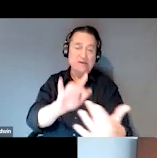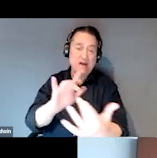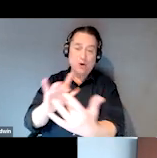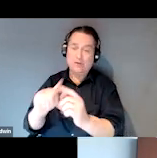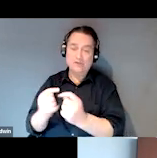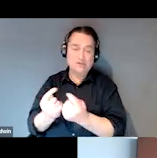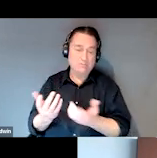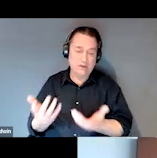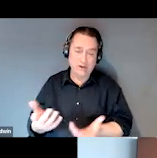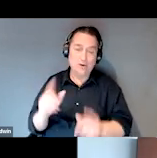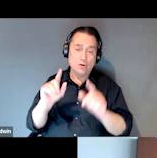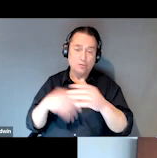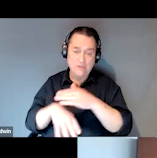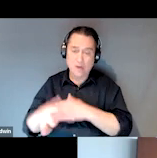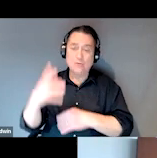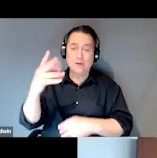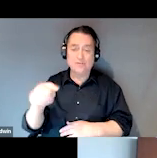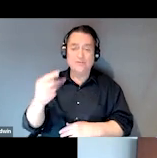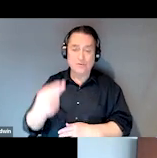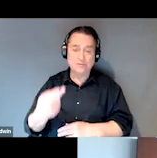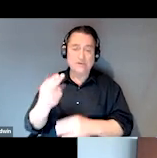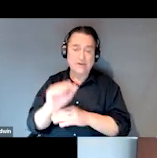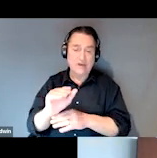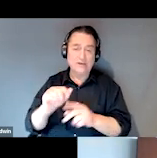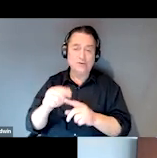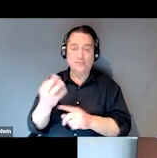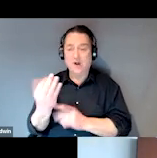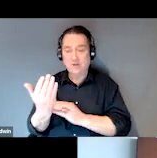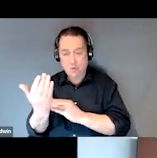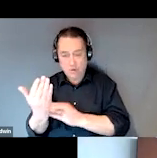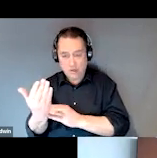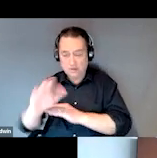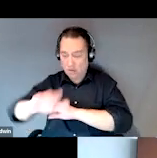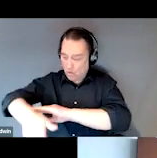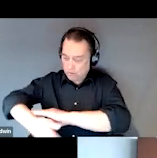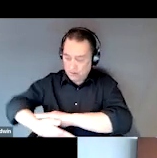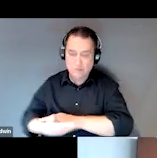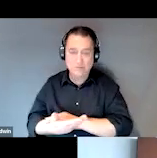on Thursday nights going into Friday morning to identify those who are homeless